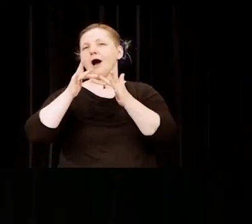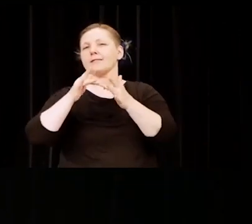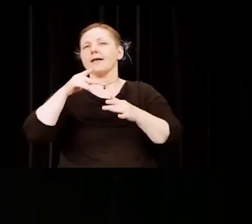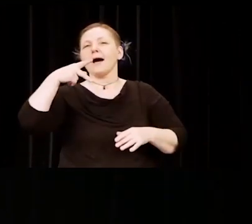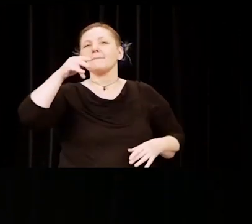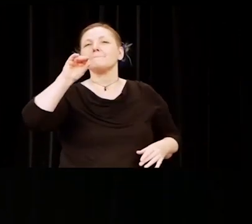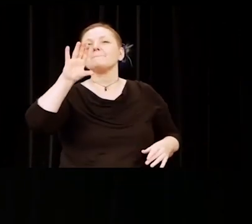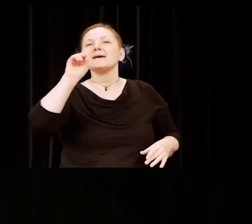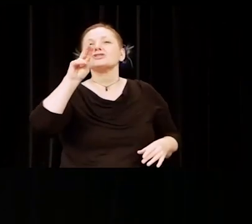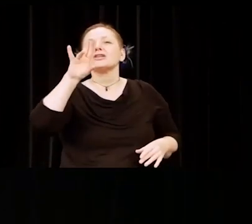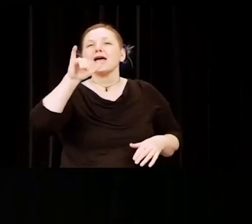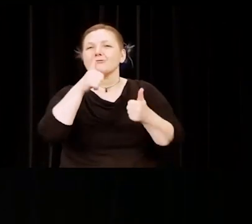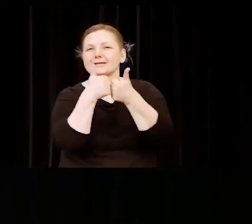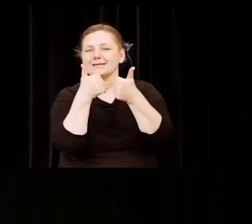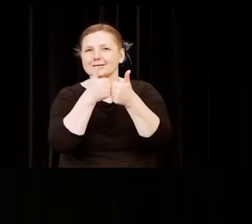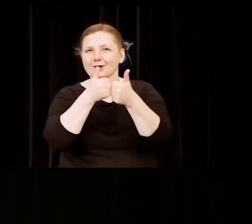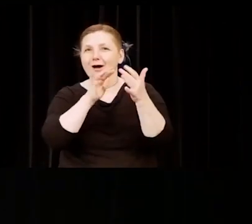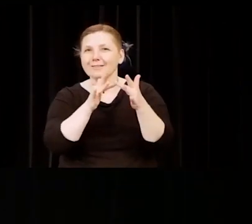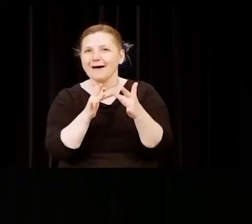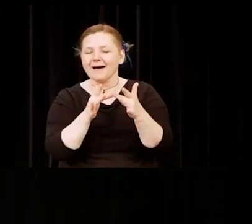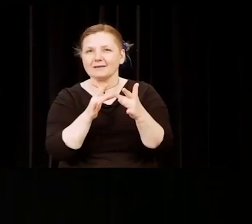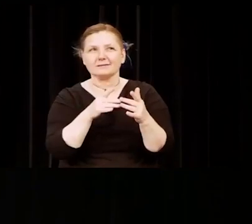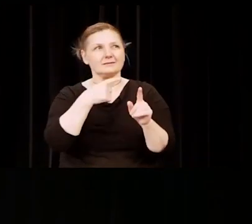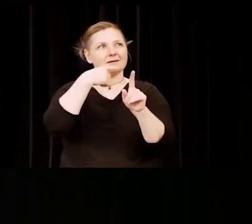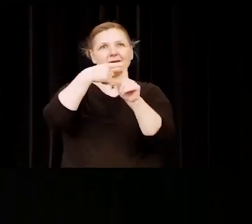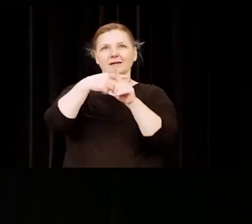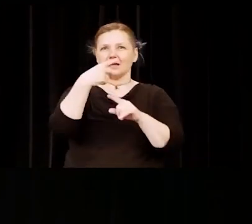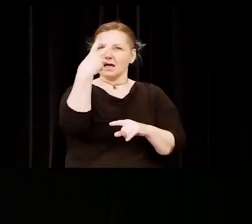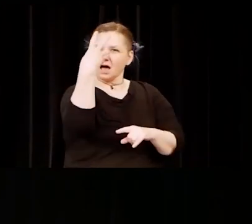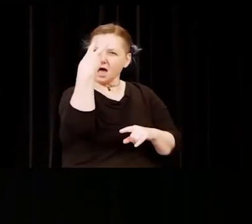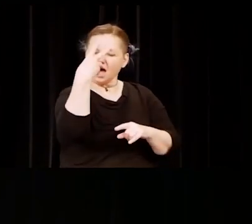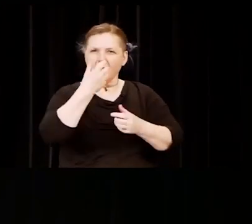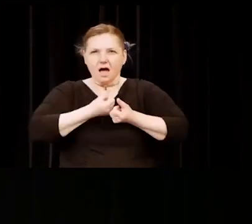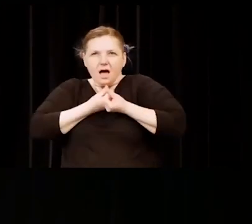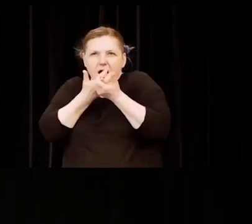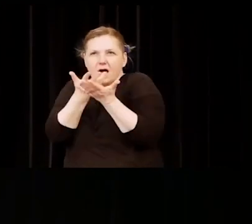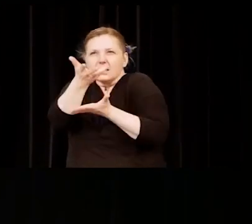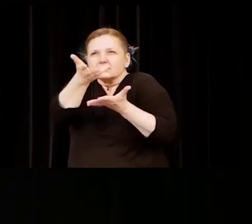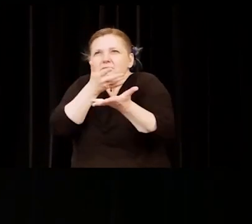You found ways to express yourselves academically through a webcam on your computer.